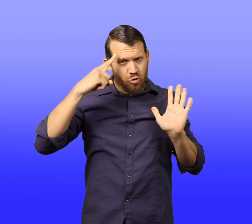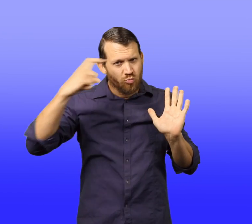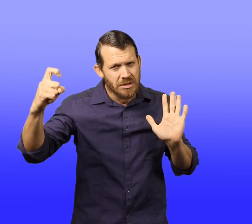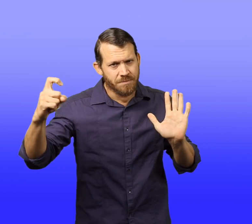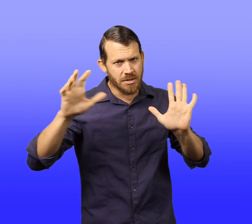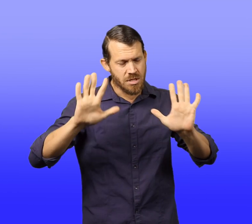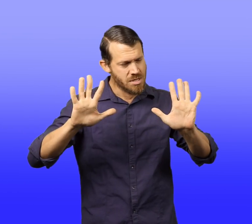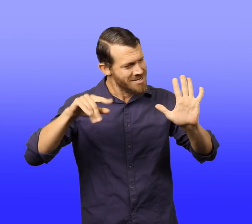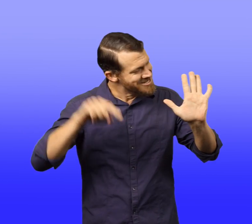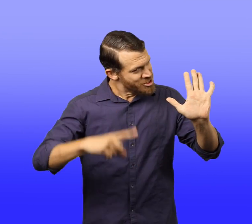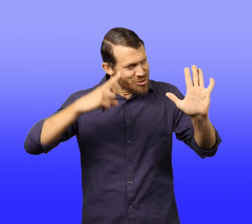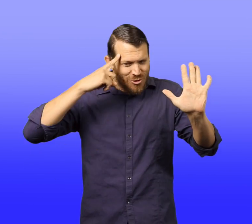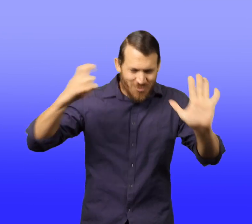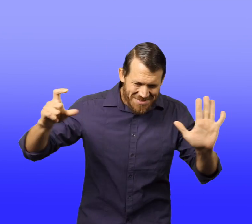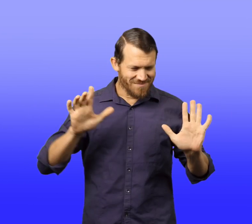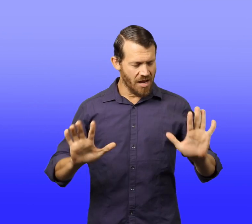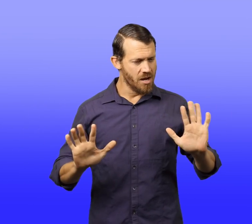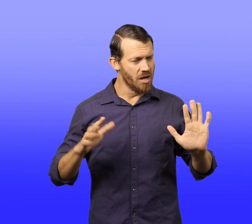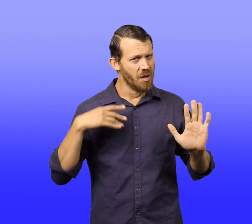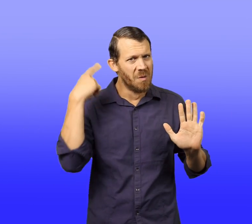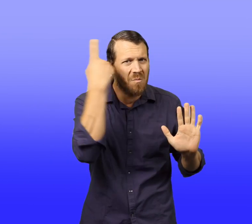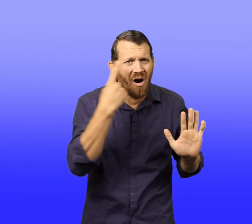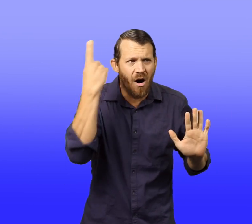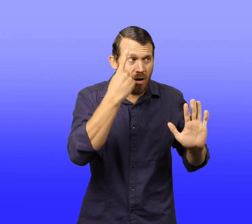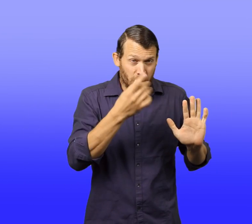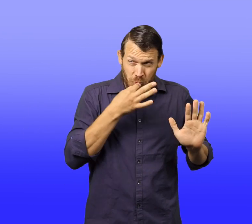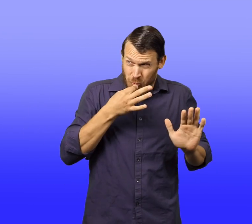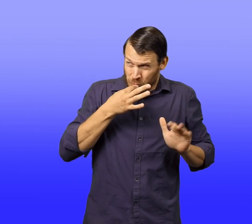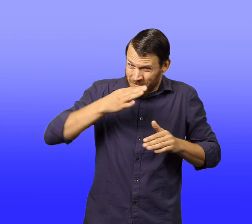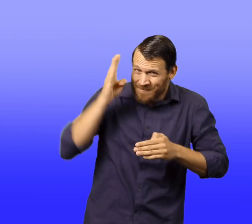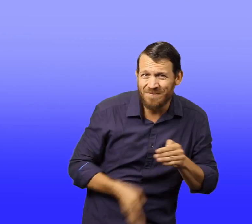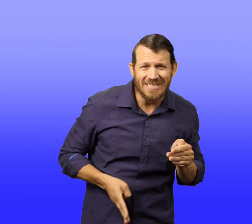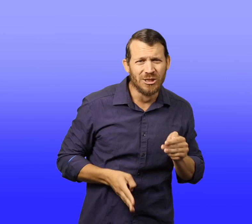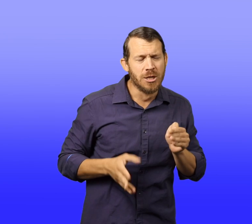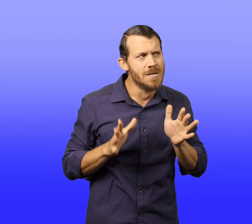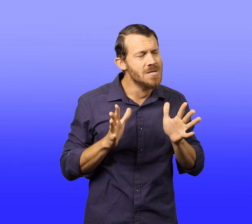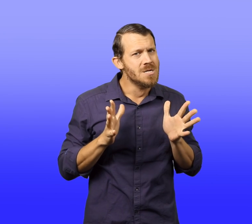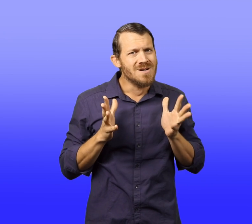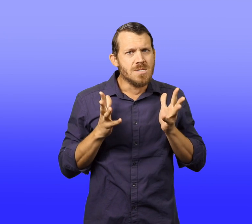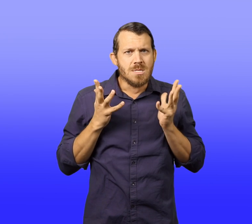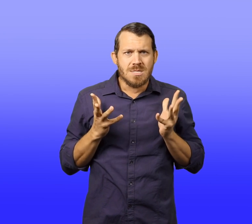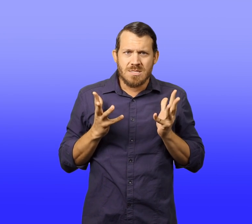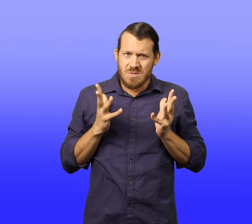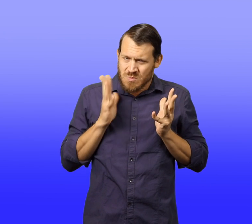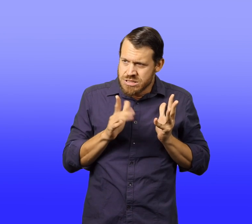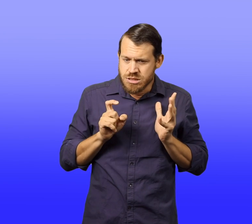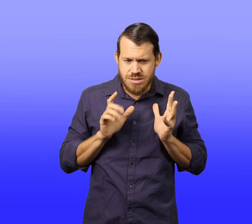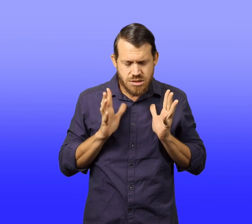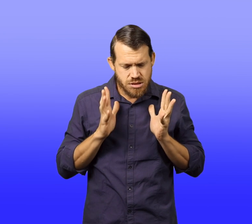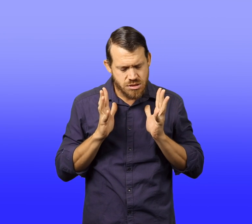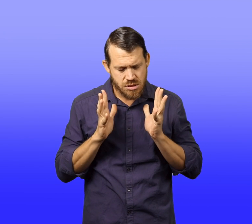"It's just a dream," he whispered and wondered if it would ever end.